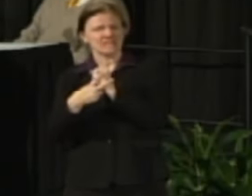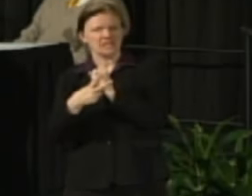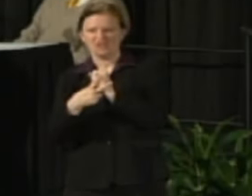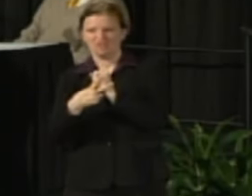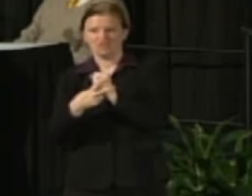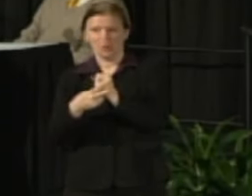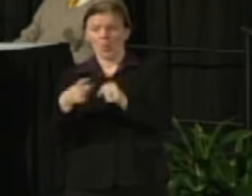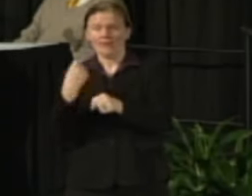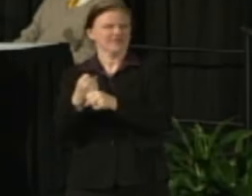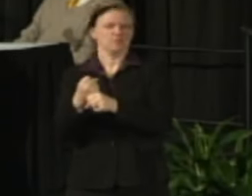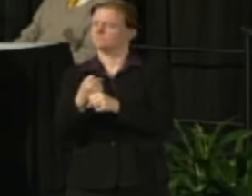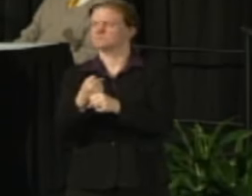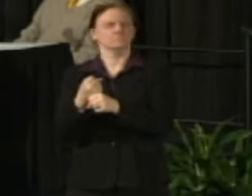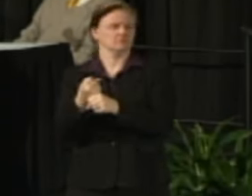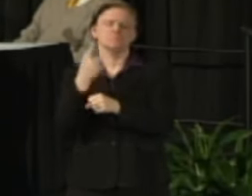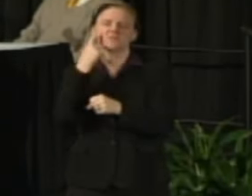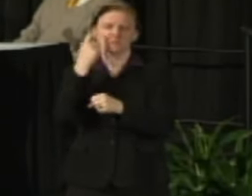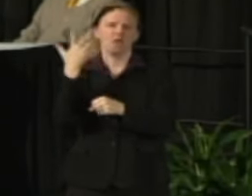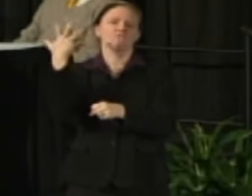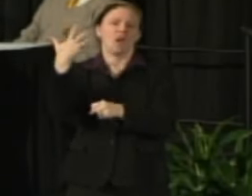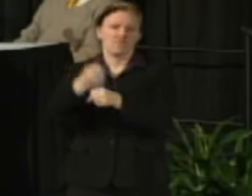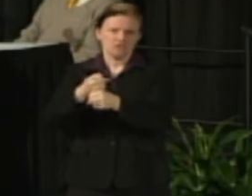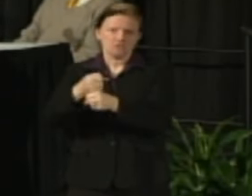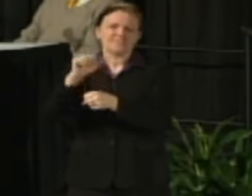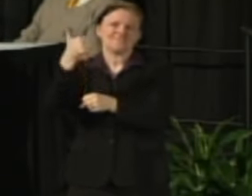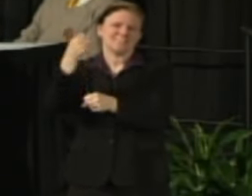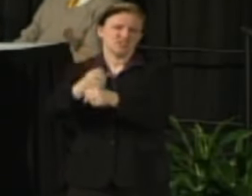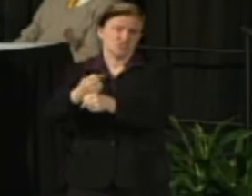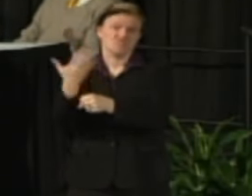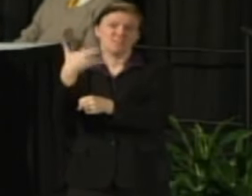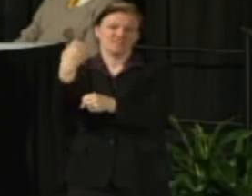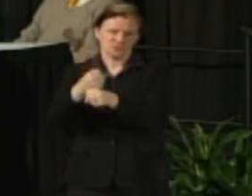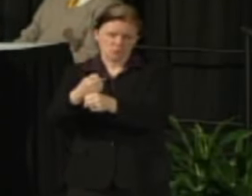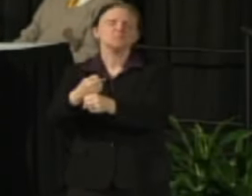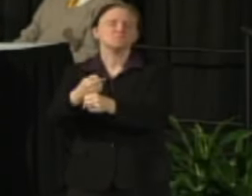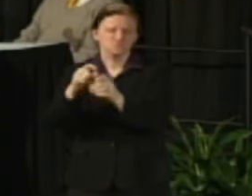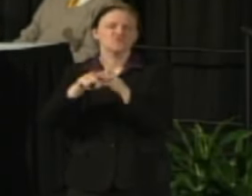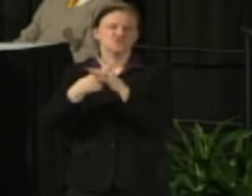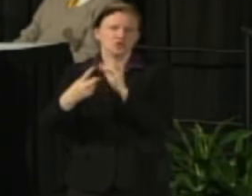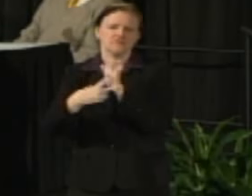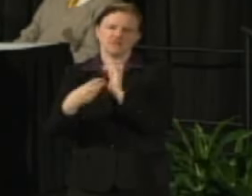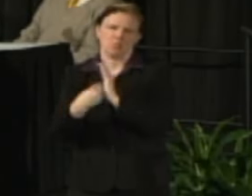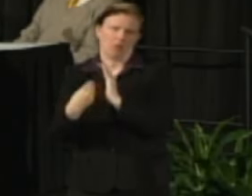and systems in order to realize those saving long-term probably not anywhere near what this